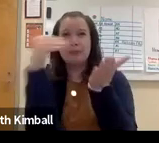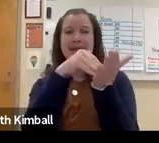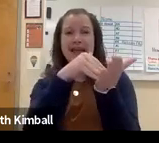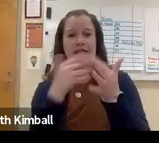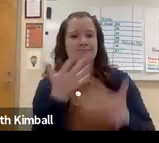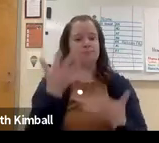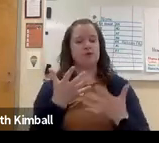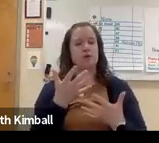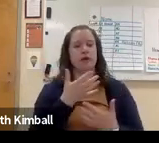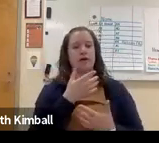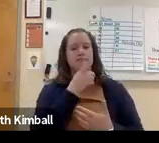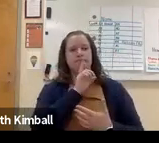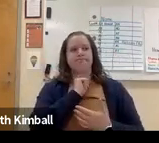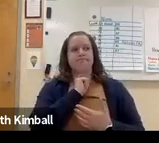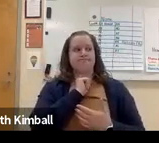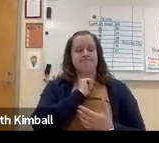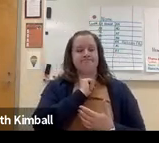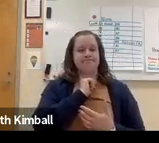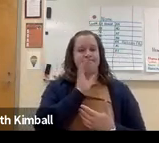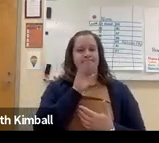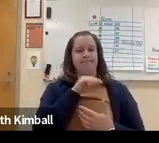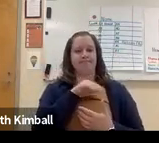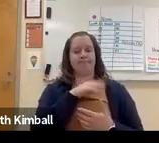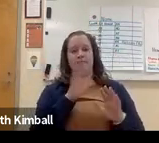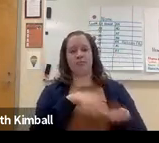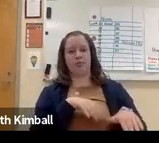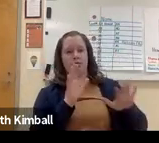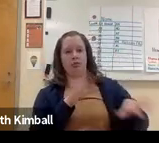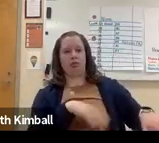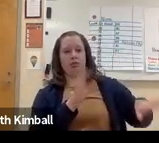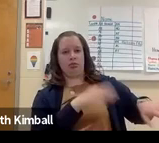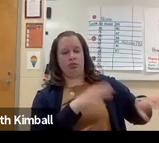They may not want to ask for someone to repeat information.